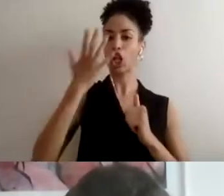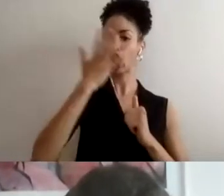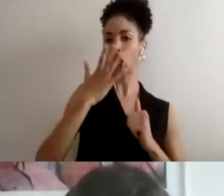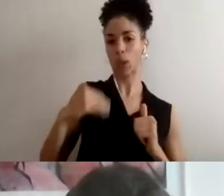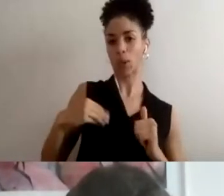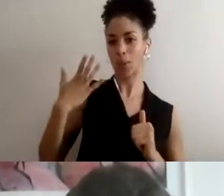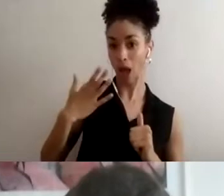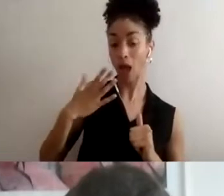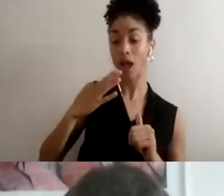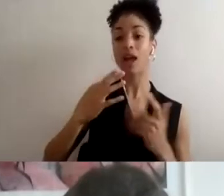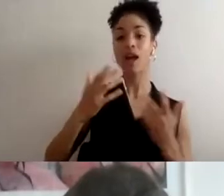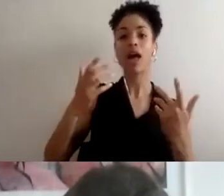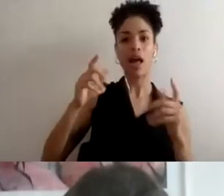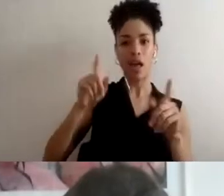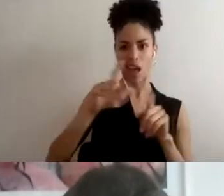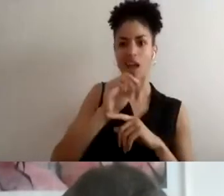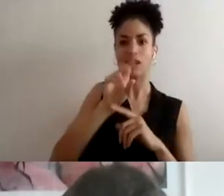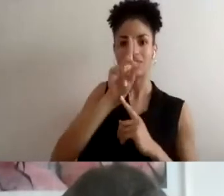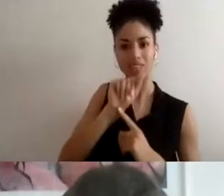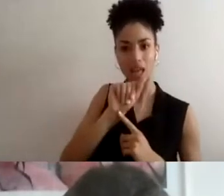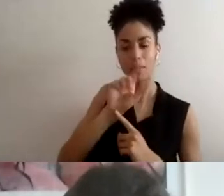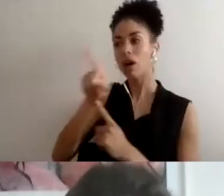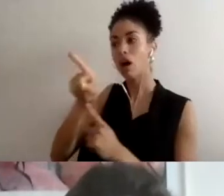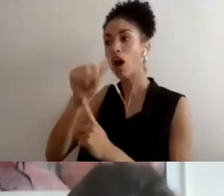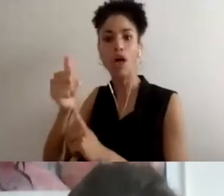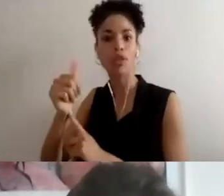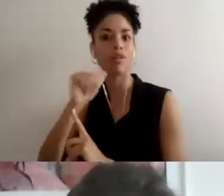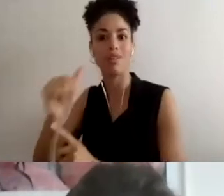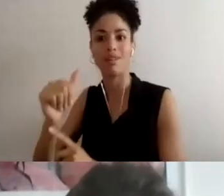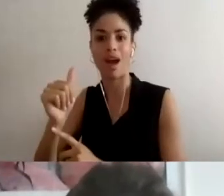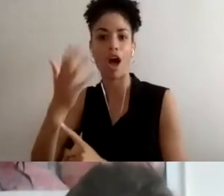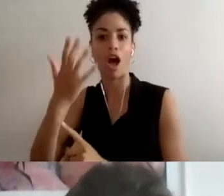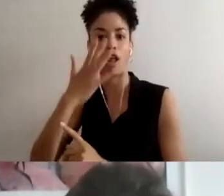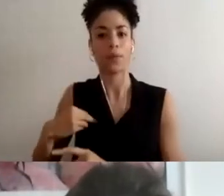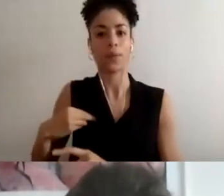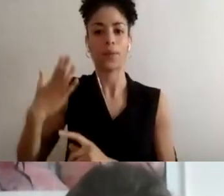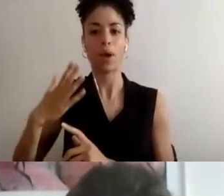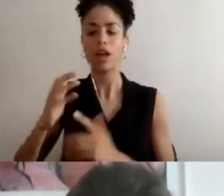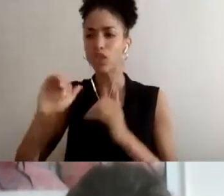you know, for what it means to be working within a framework of disability